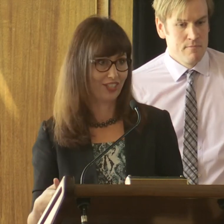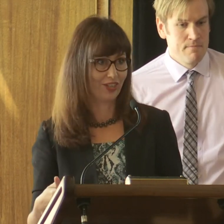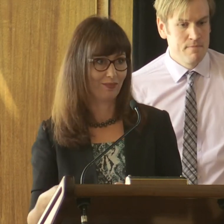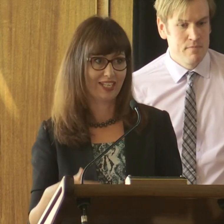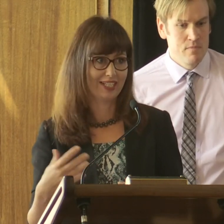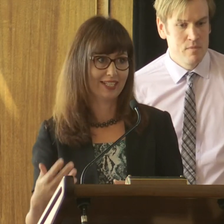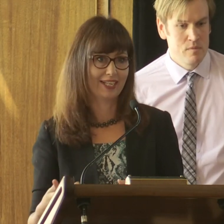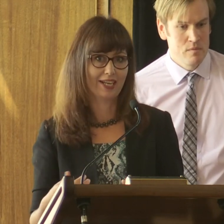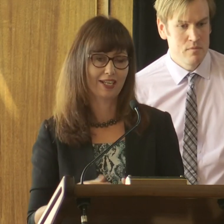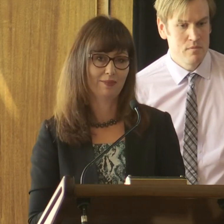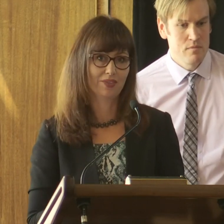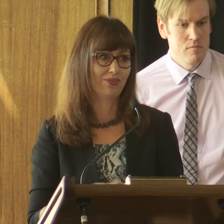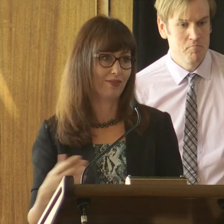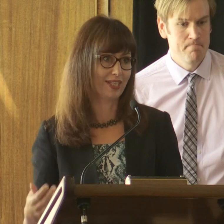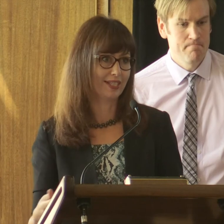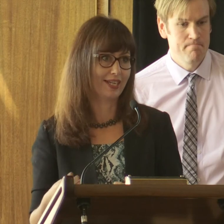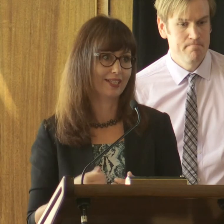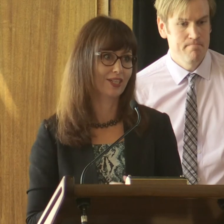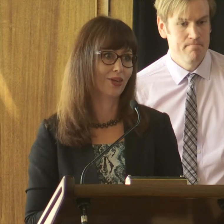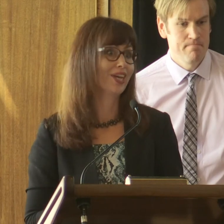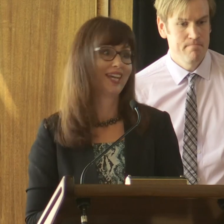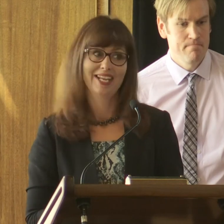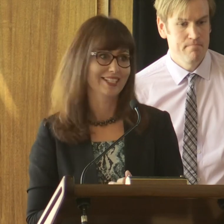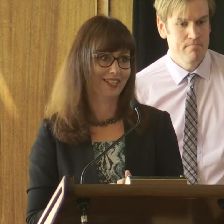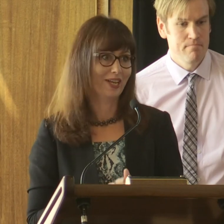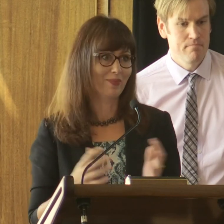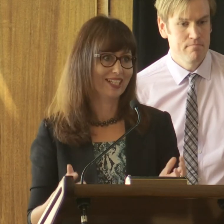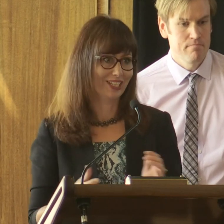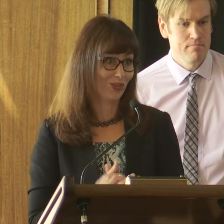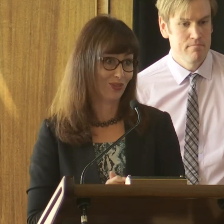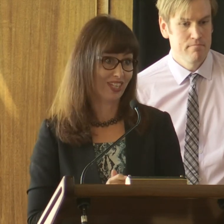circumstances and outcomes five years later so it's an amazing source of data